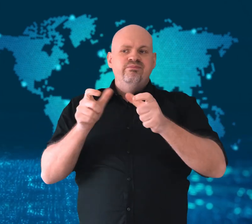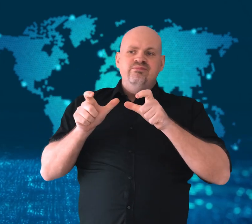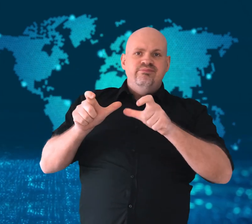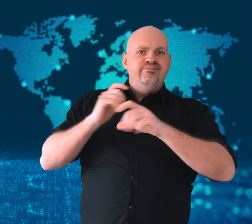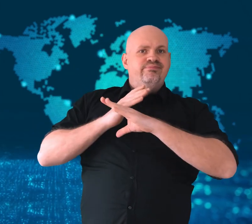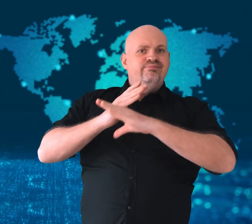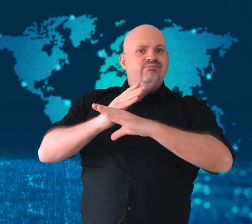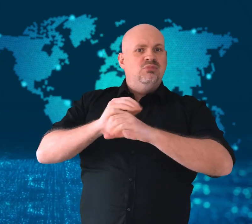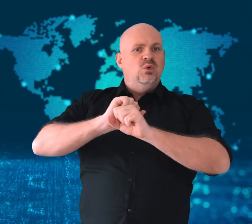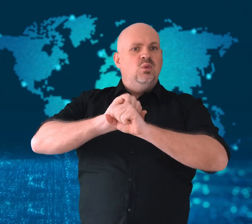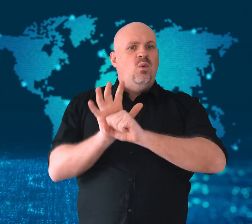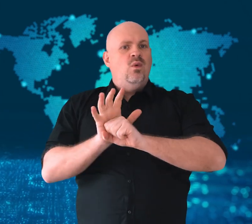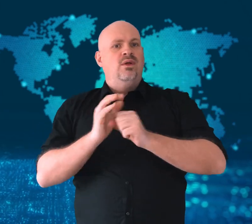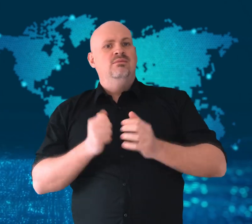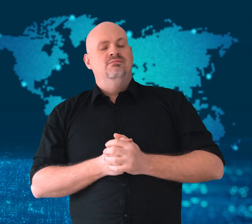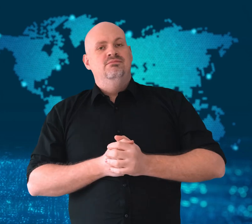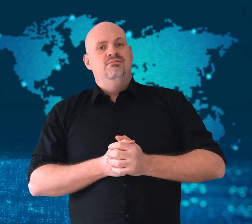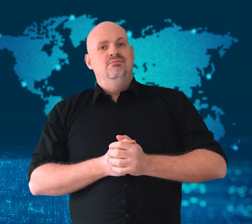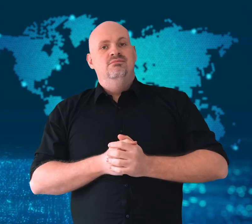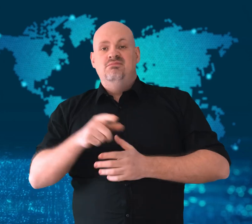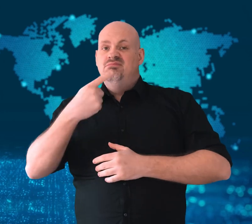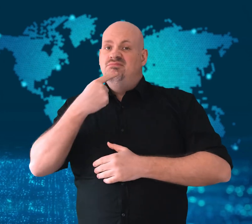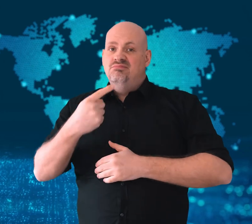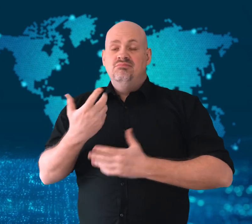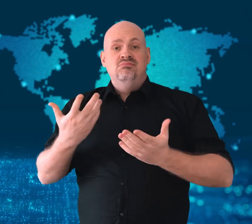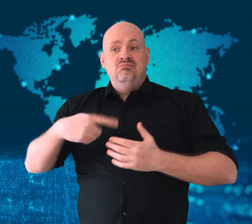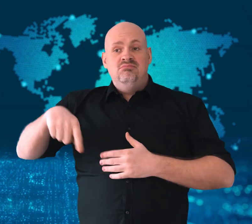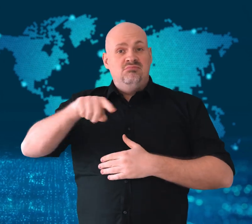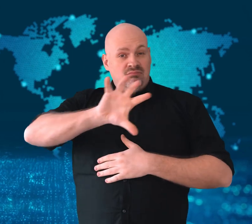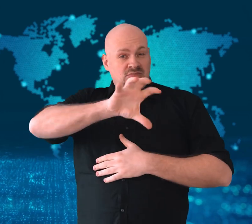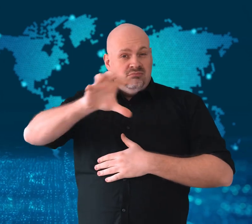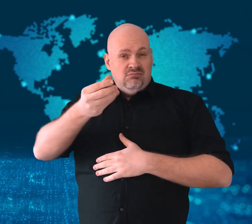vaccines with other countries.